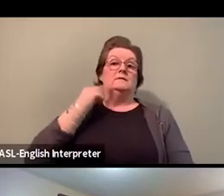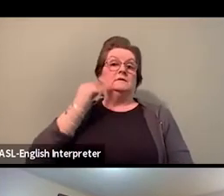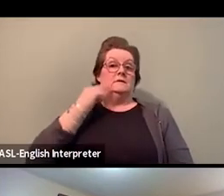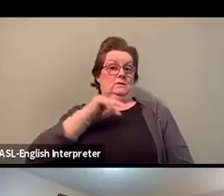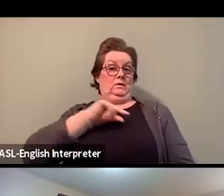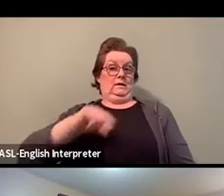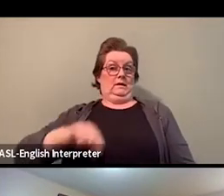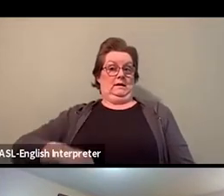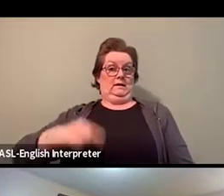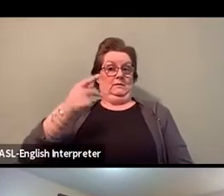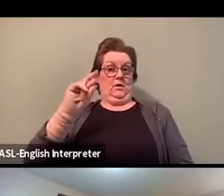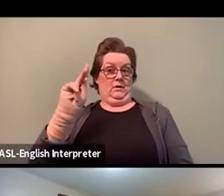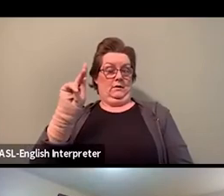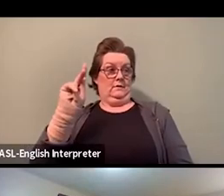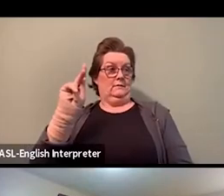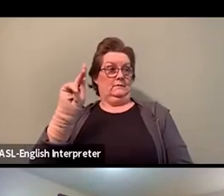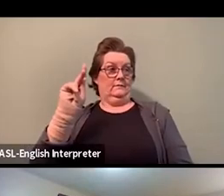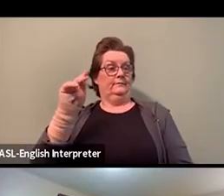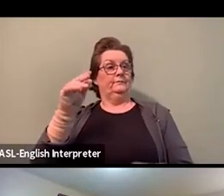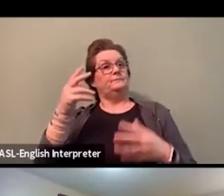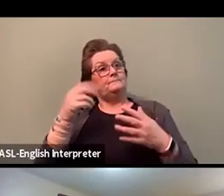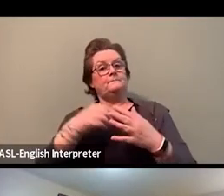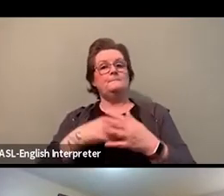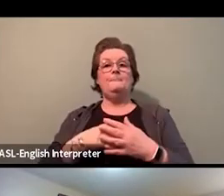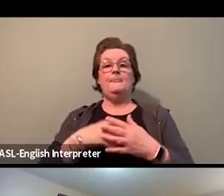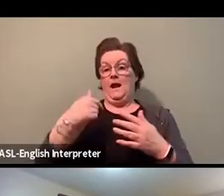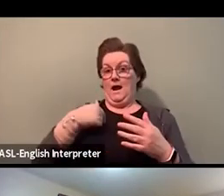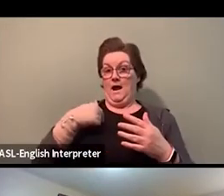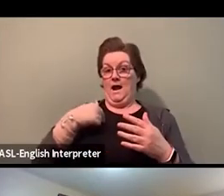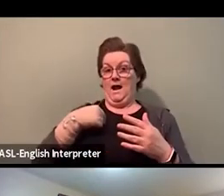I'm a very animated speaker.